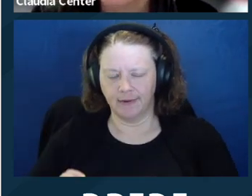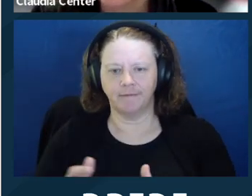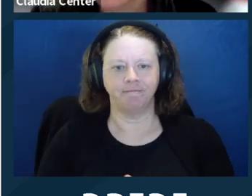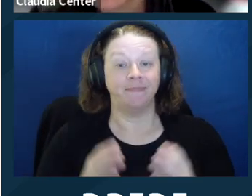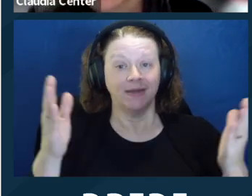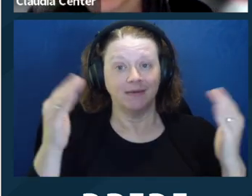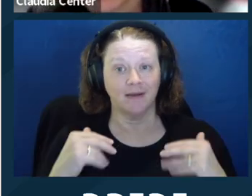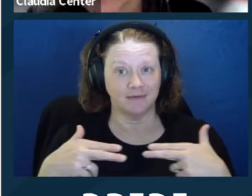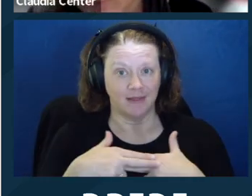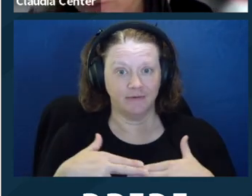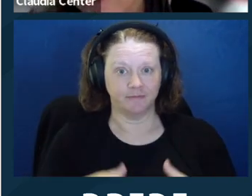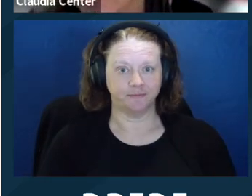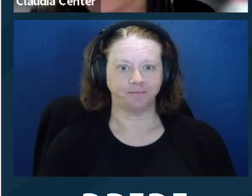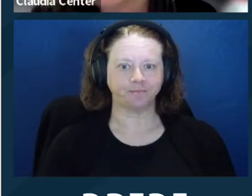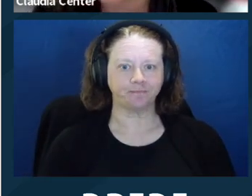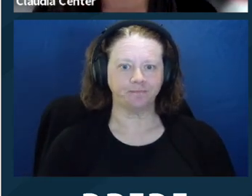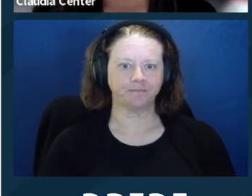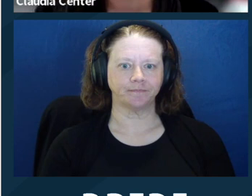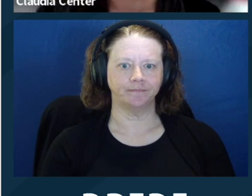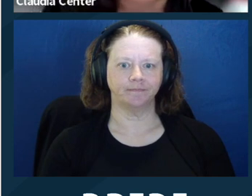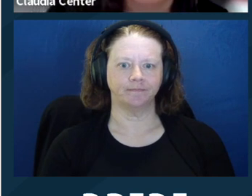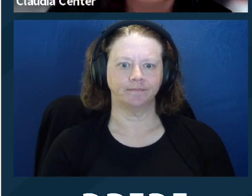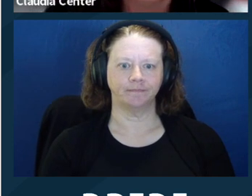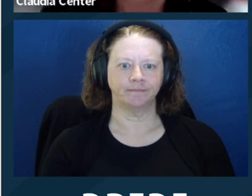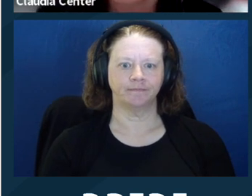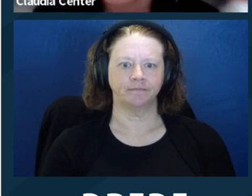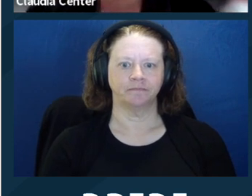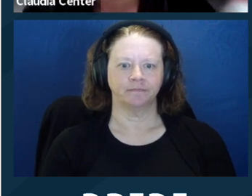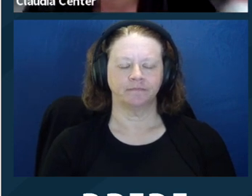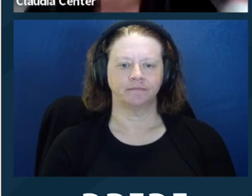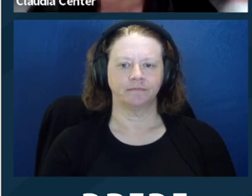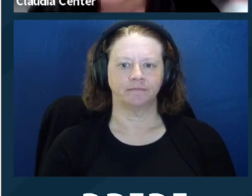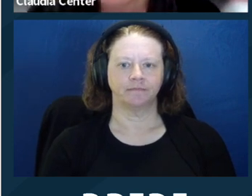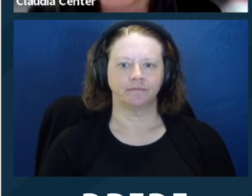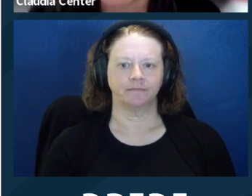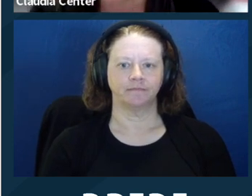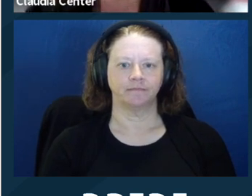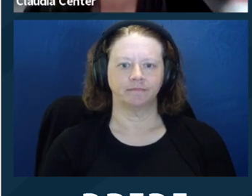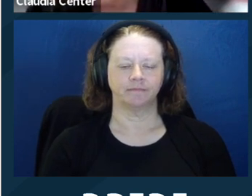So a further critique of the ethics opinion is that the lawyer should be required to check